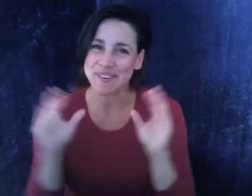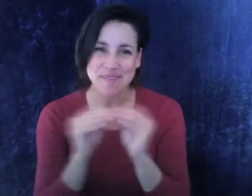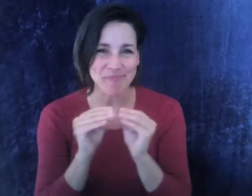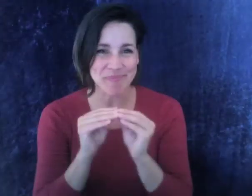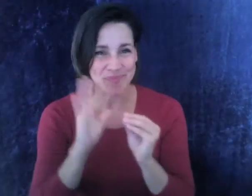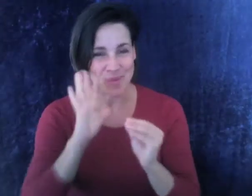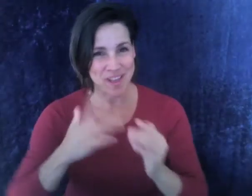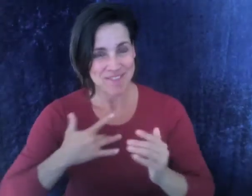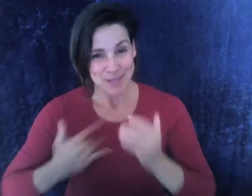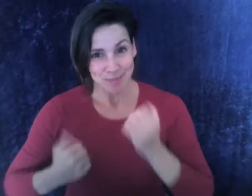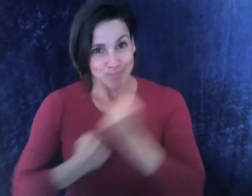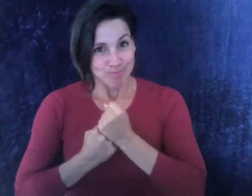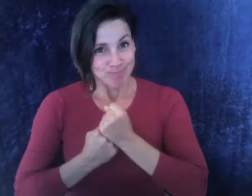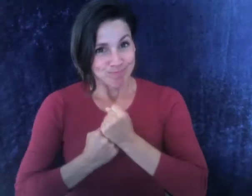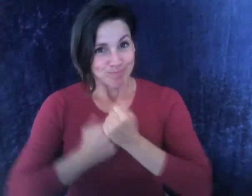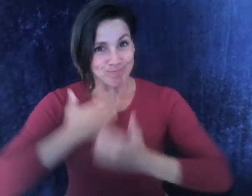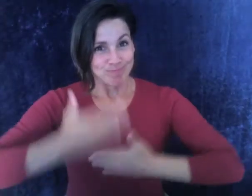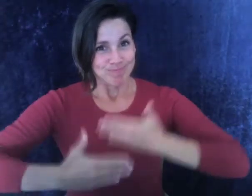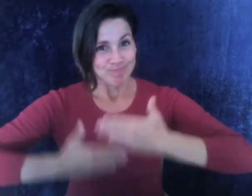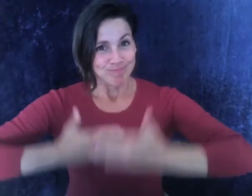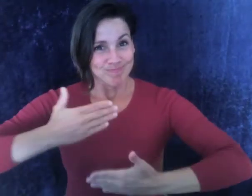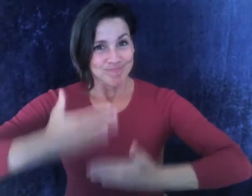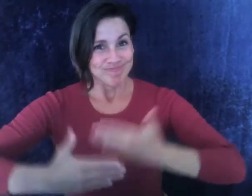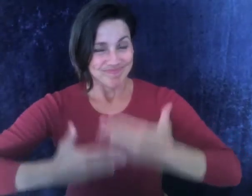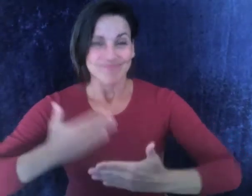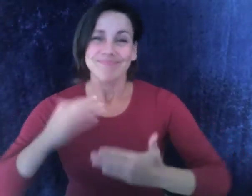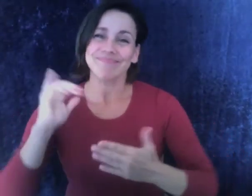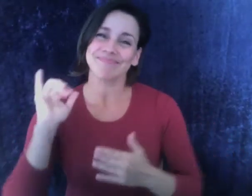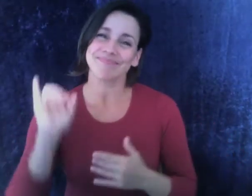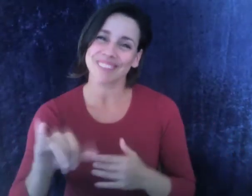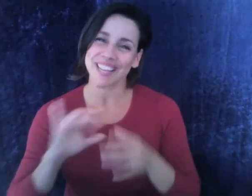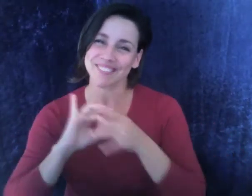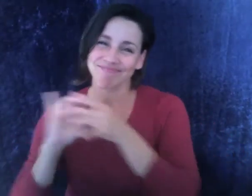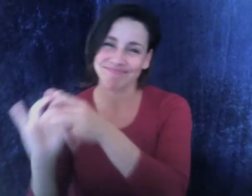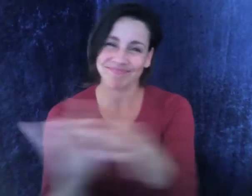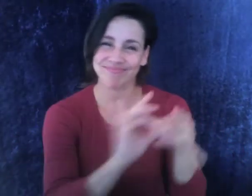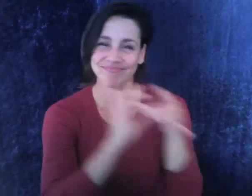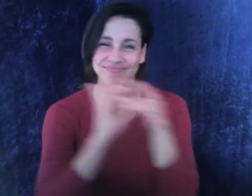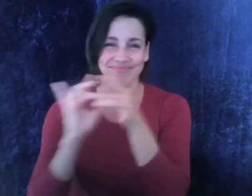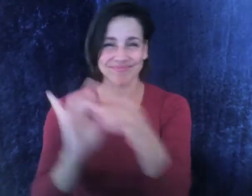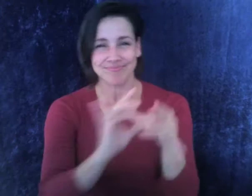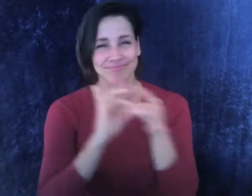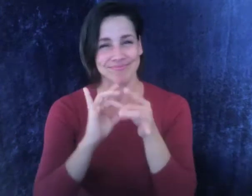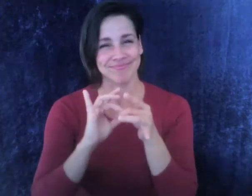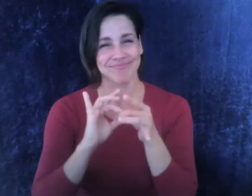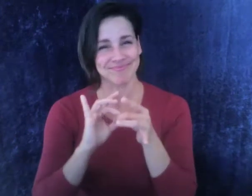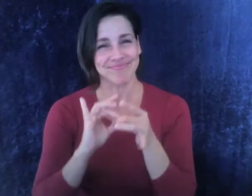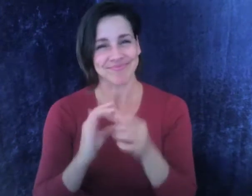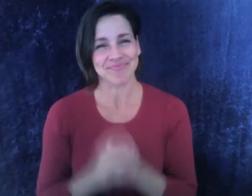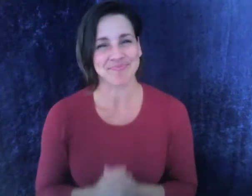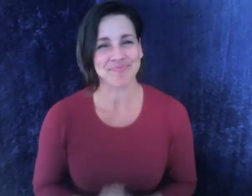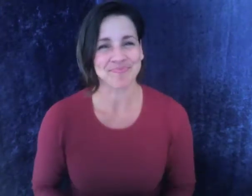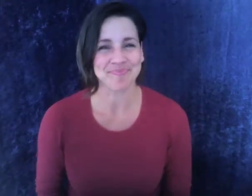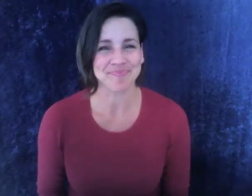Parents will be supported and being part of the community altogether.